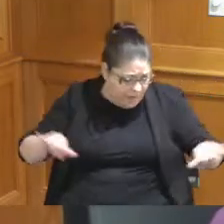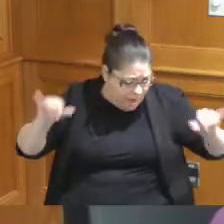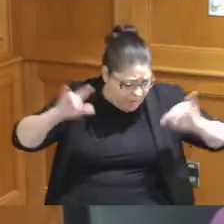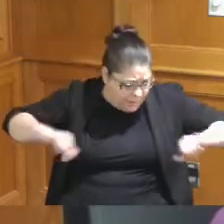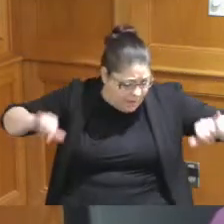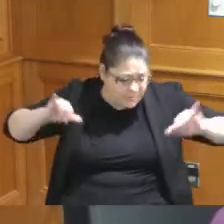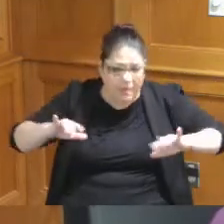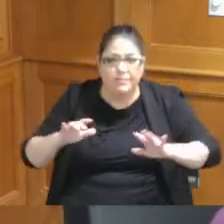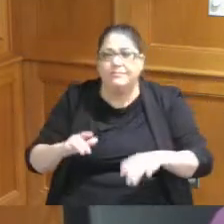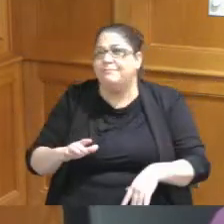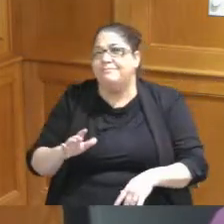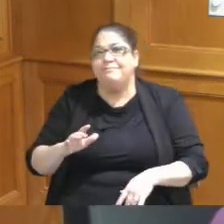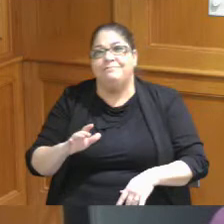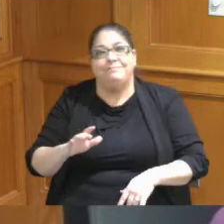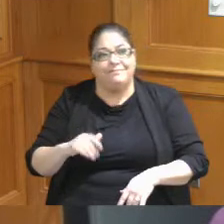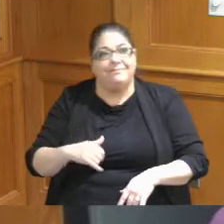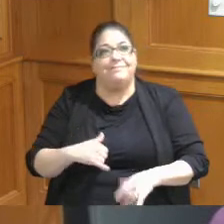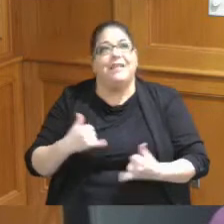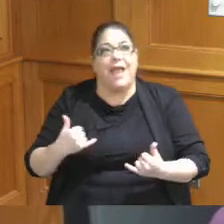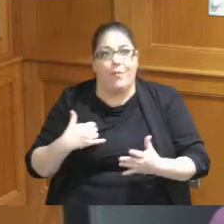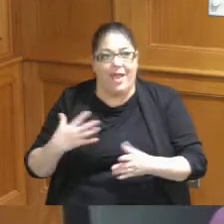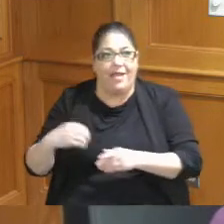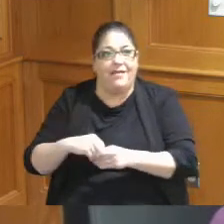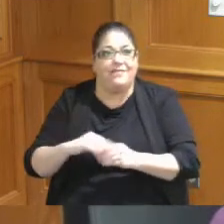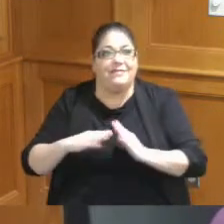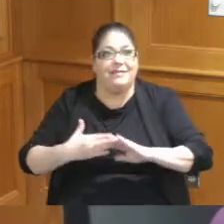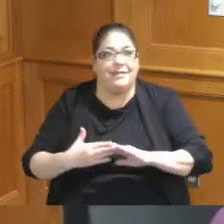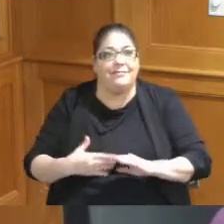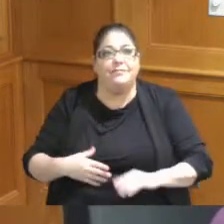go we want them to meet the city too I appreciate that I appreciate it we'll get we'll get them up